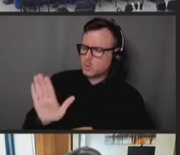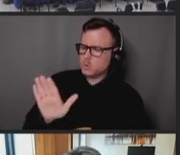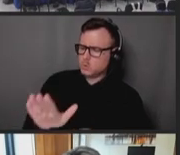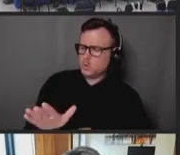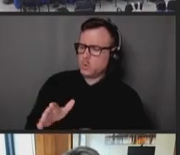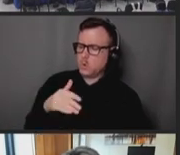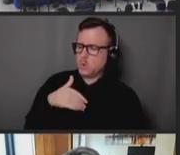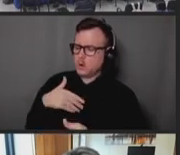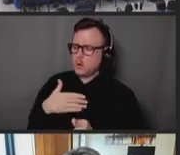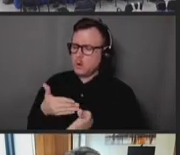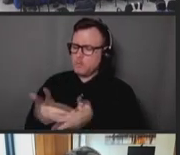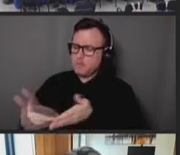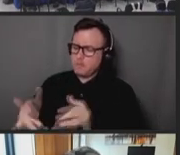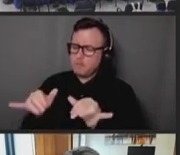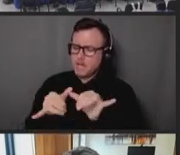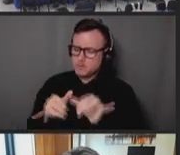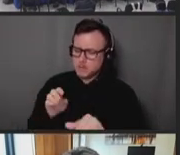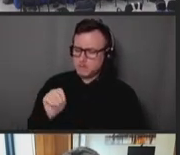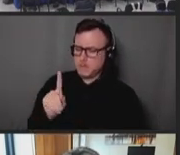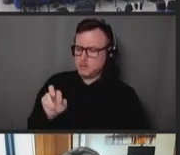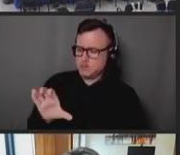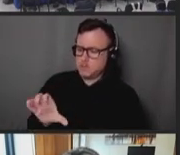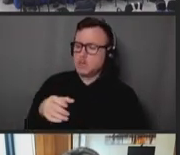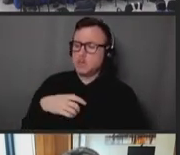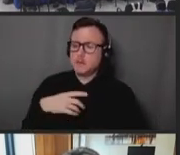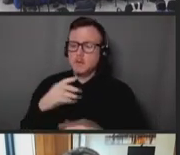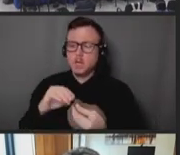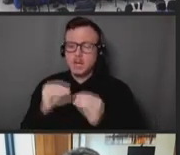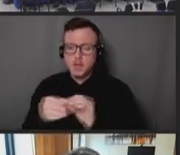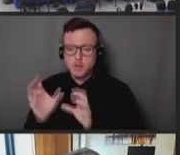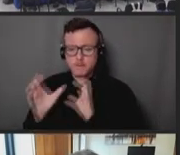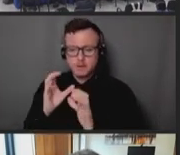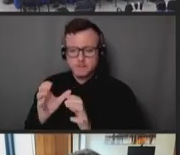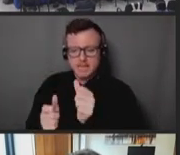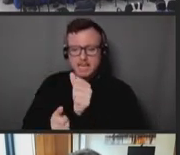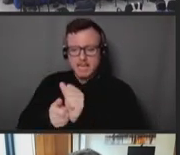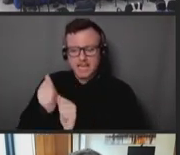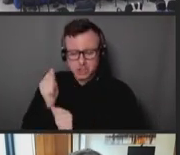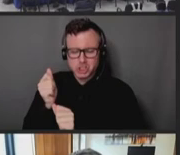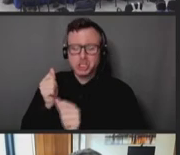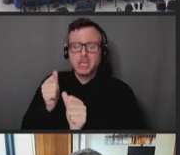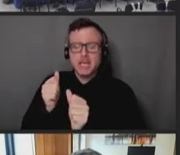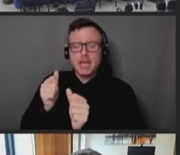don't know quite how you described it -- number of conversations per vaccine given being higher